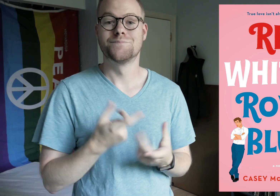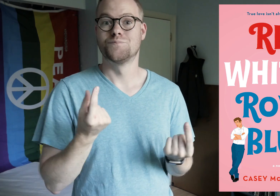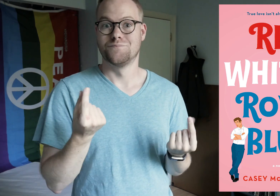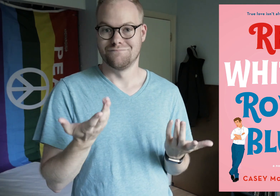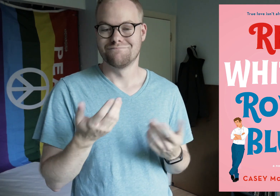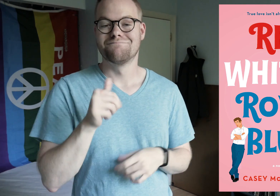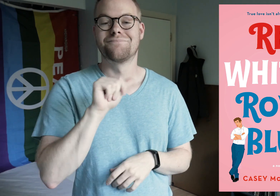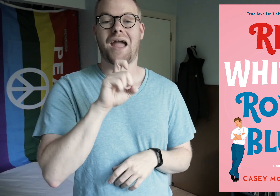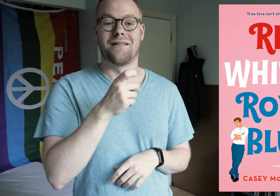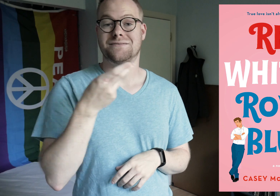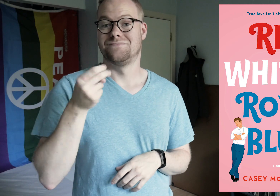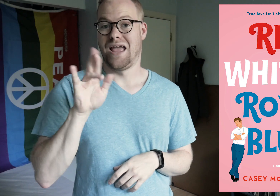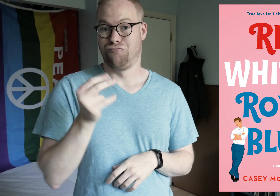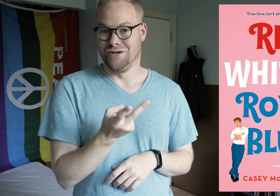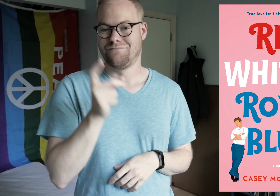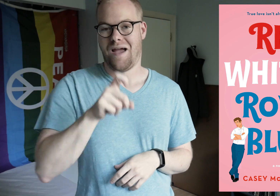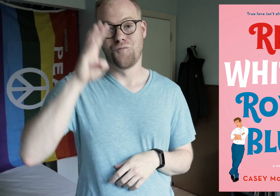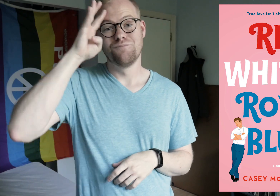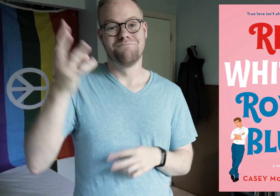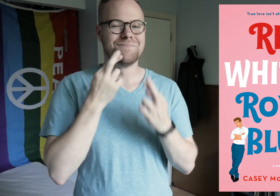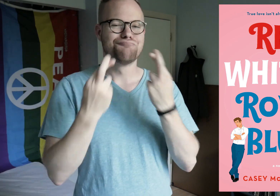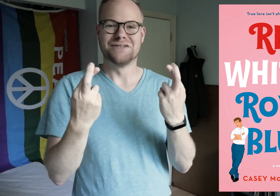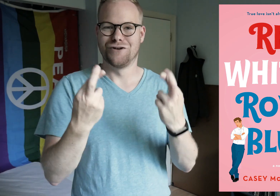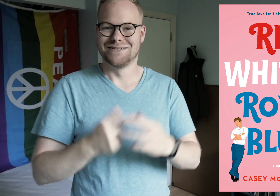And that is having Alex and Henry pretend to be best friends.